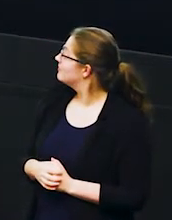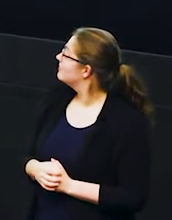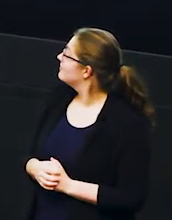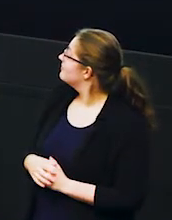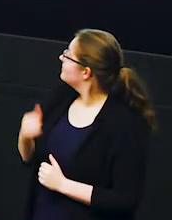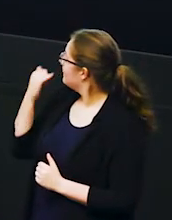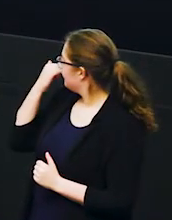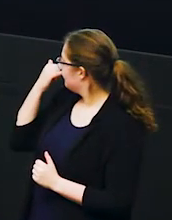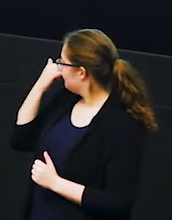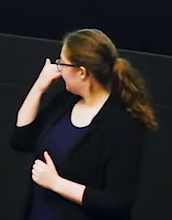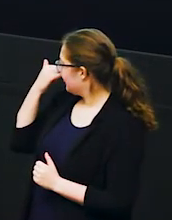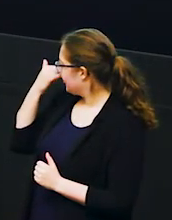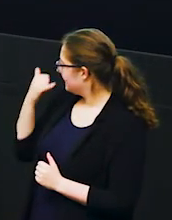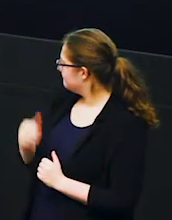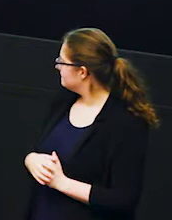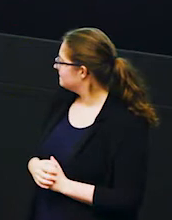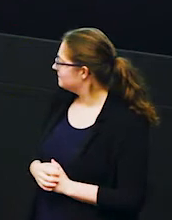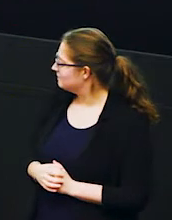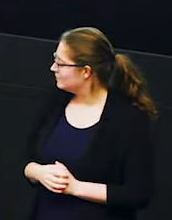now there are other things that we can do